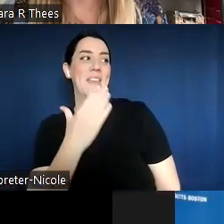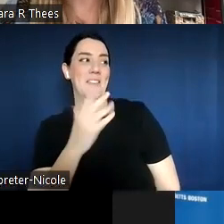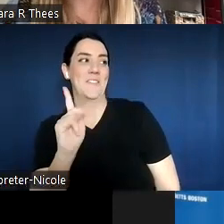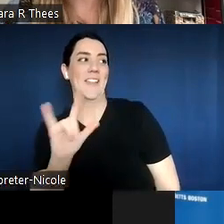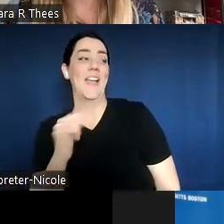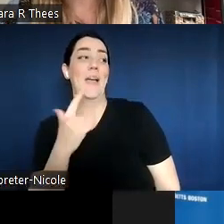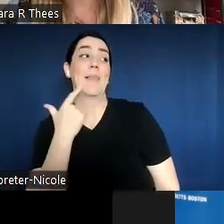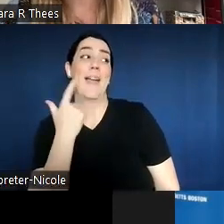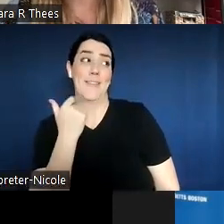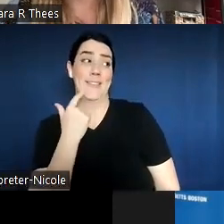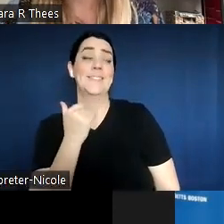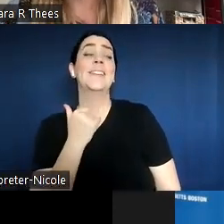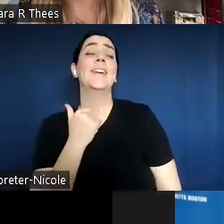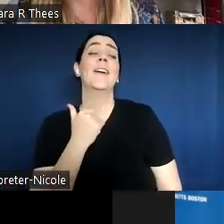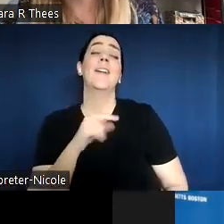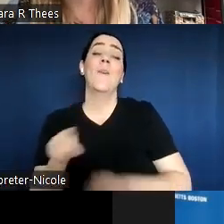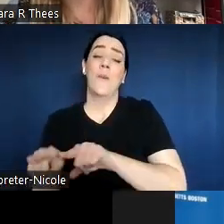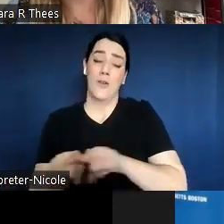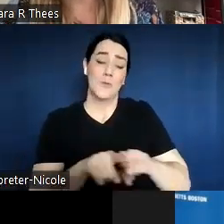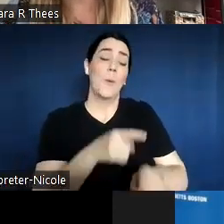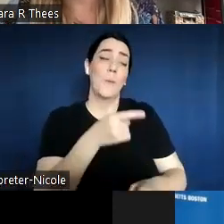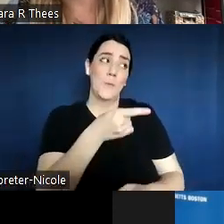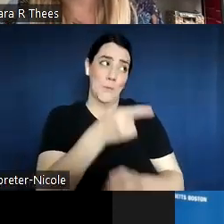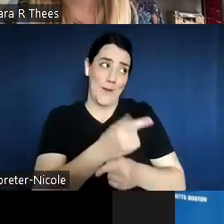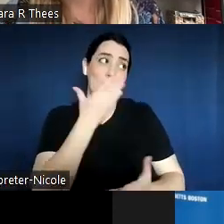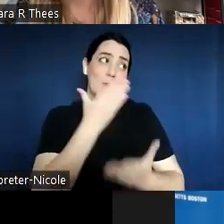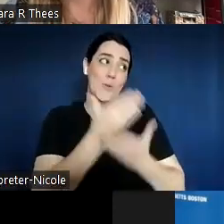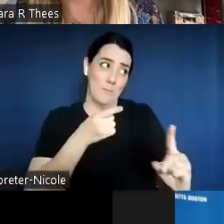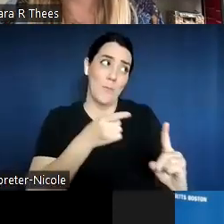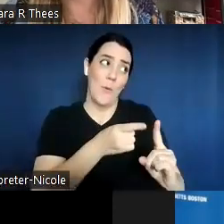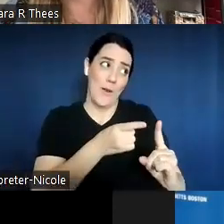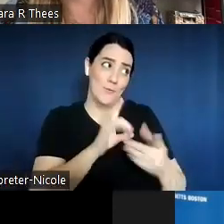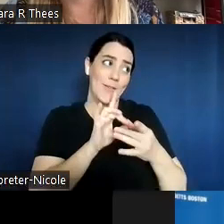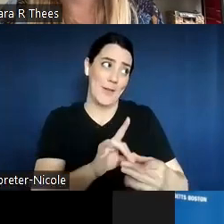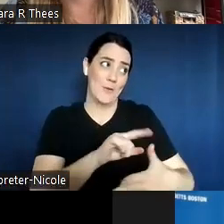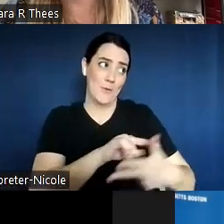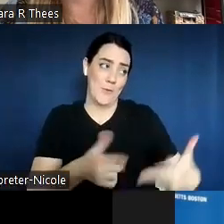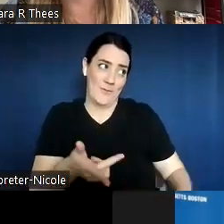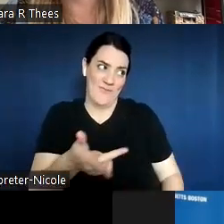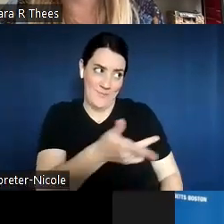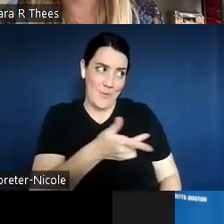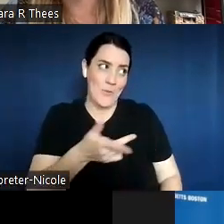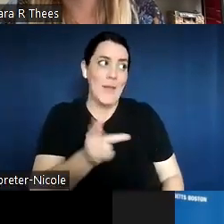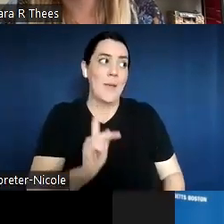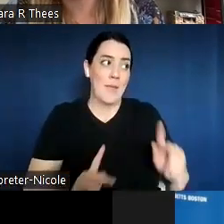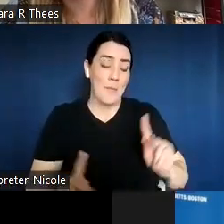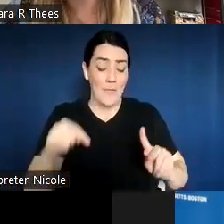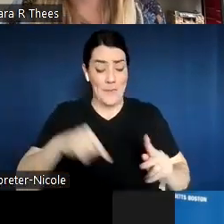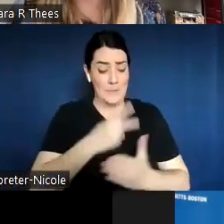And also it's a good point about the triads and also about this program is what you want it to be.